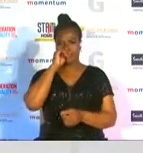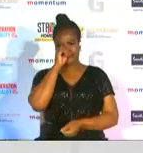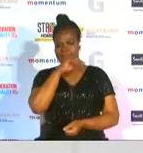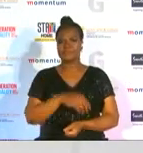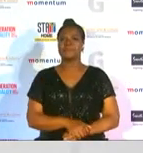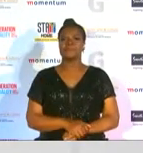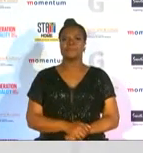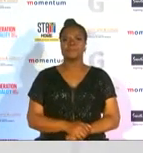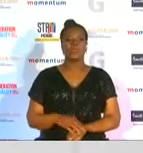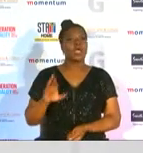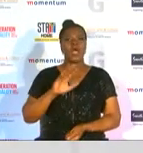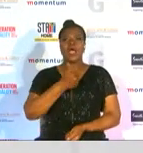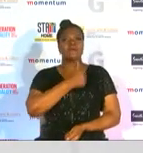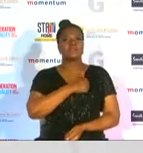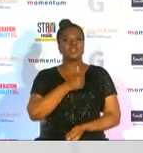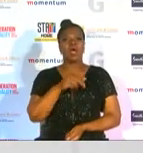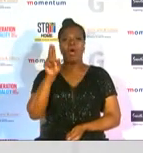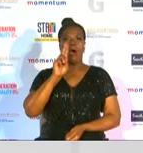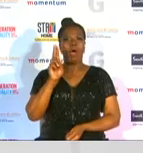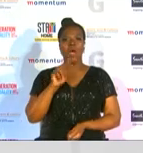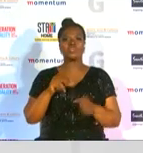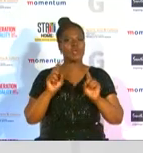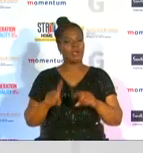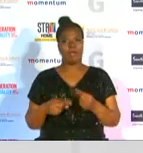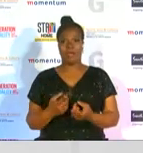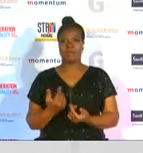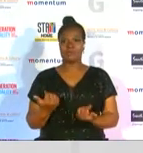but she did send us a video and lydia munabau is also here